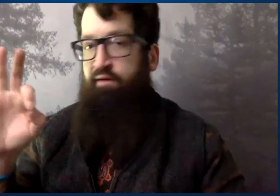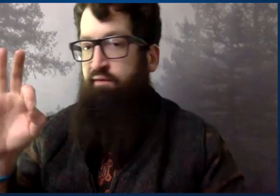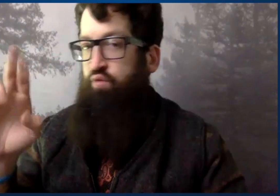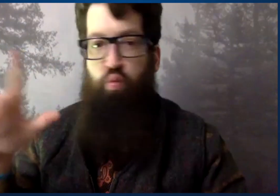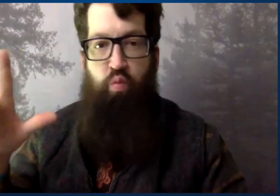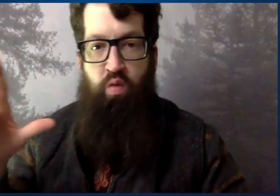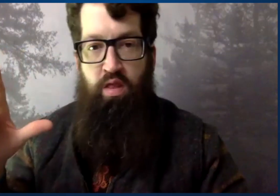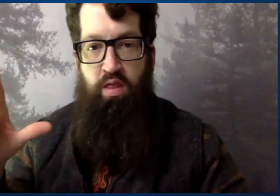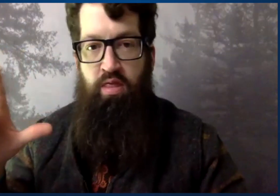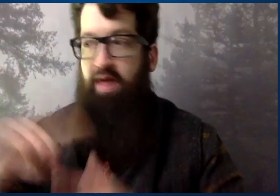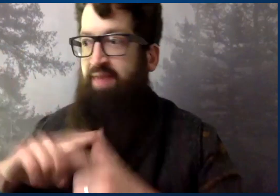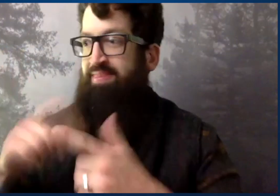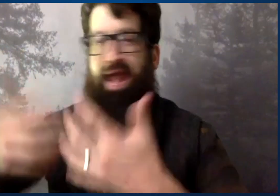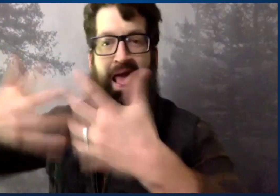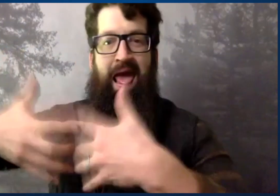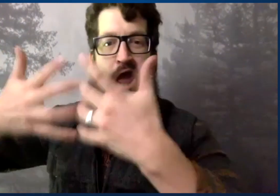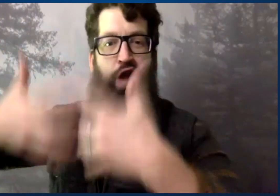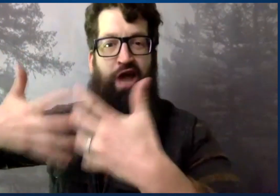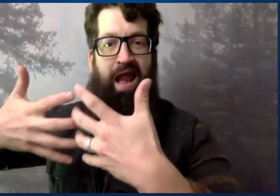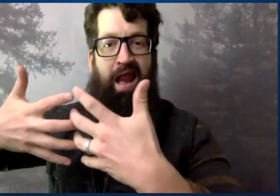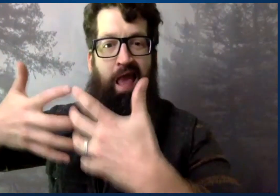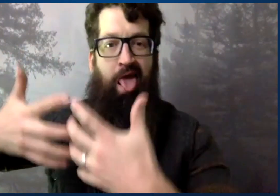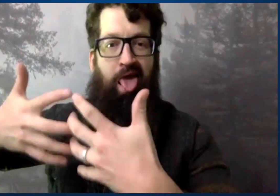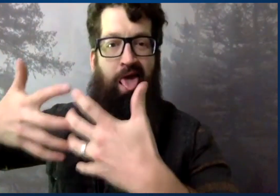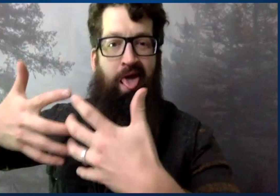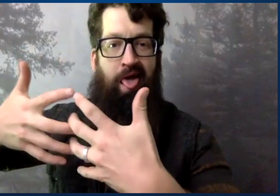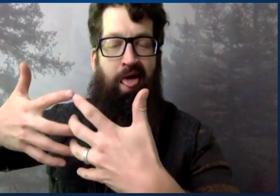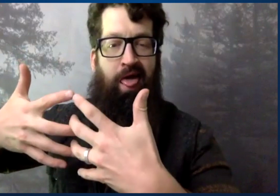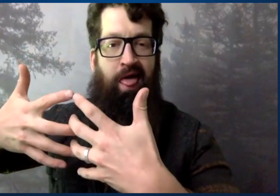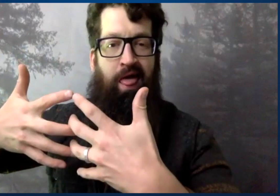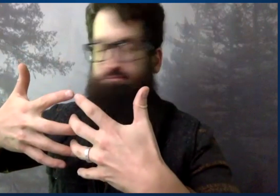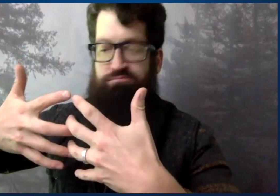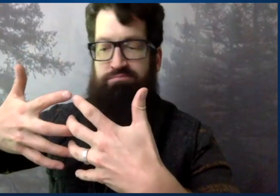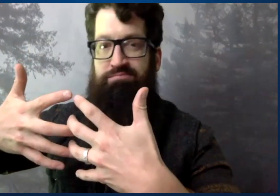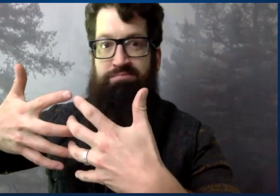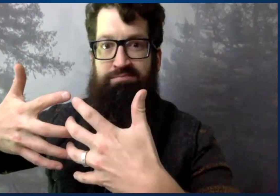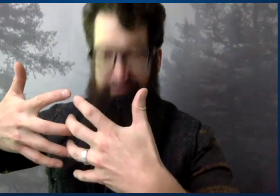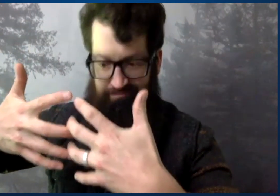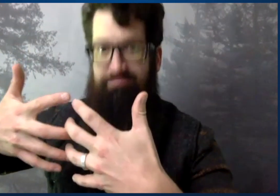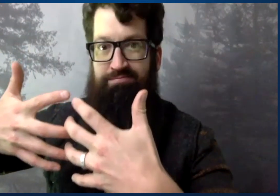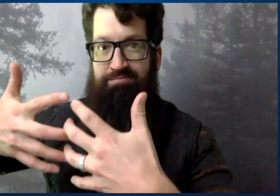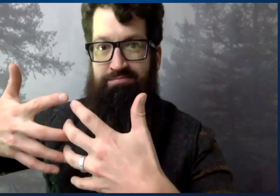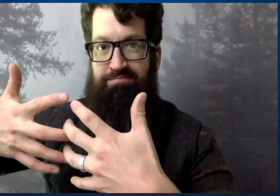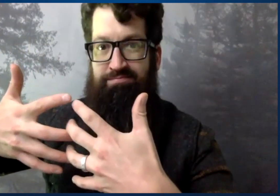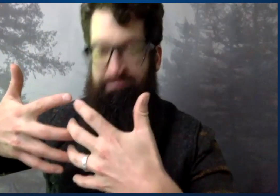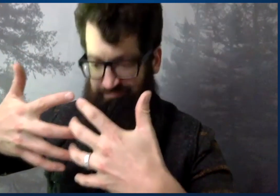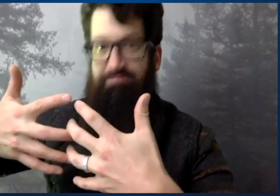If there is no fuel for that engine to run, then it stops running.